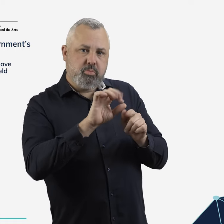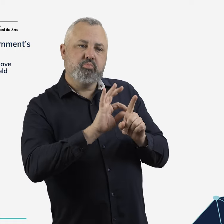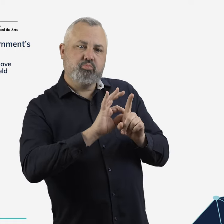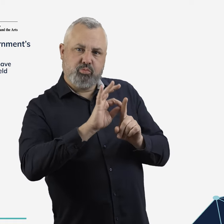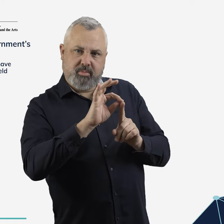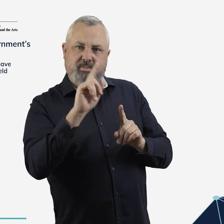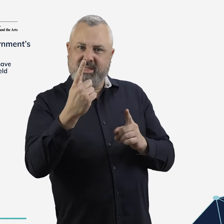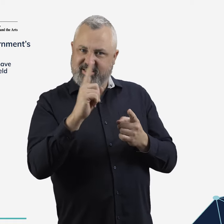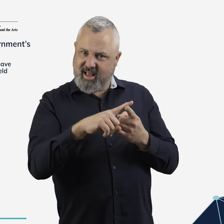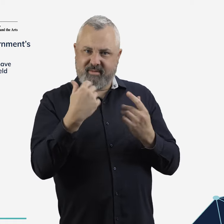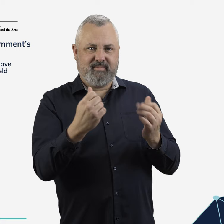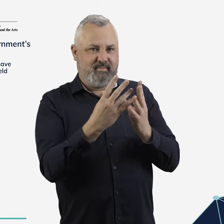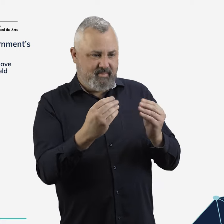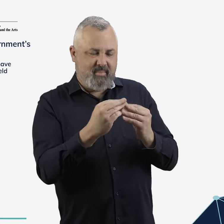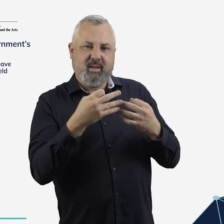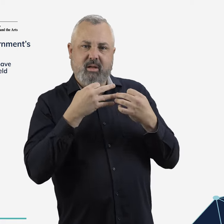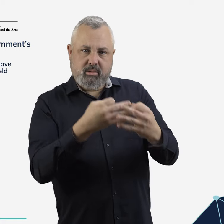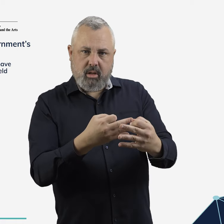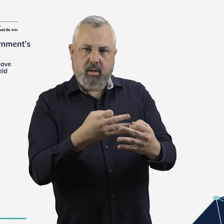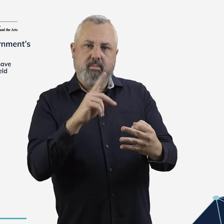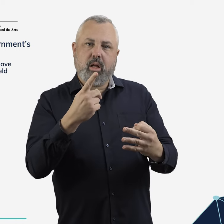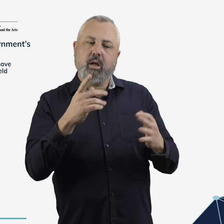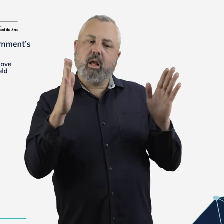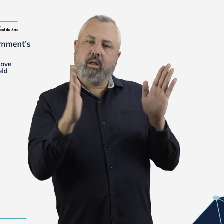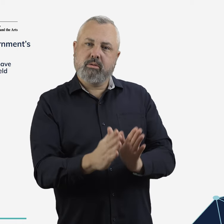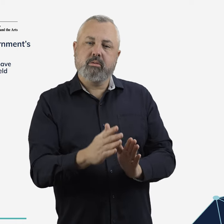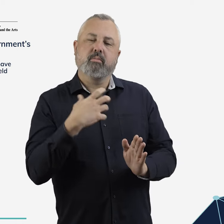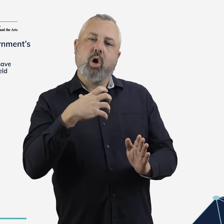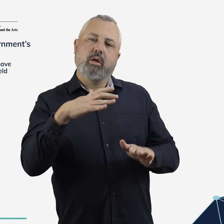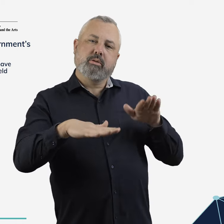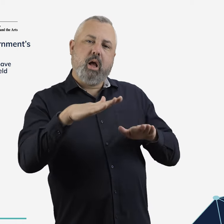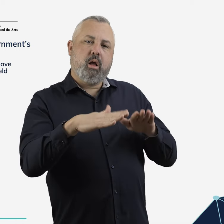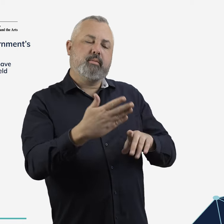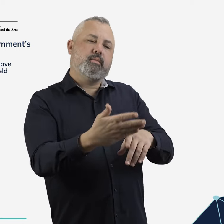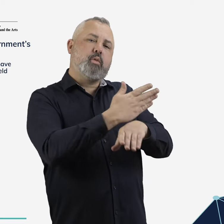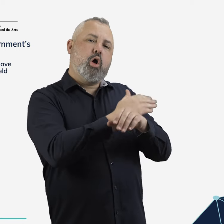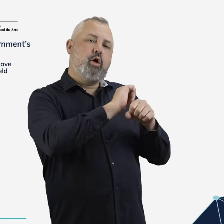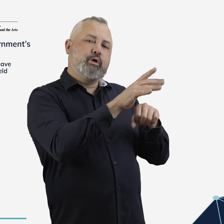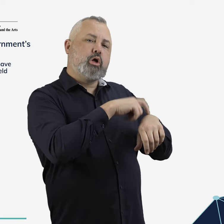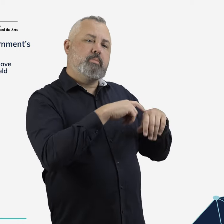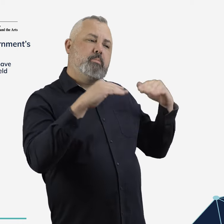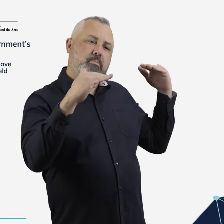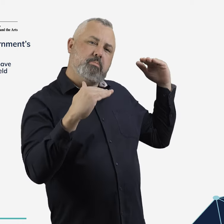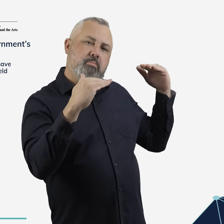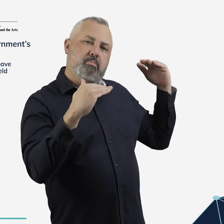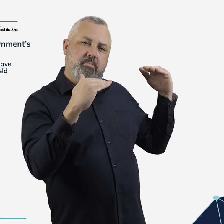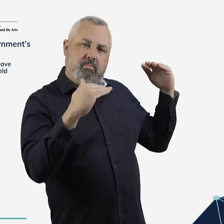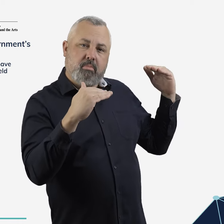May 2024 returning to near the long-term average.